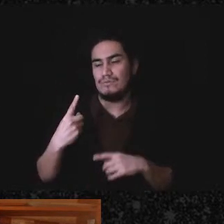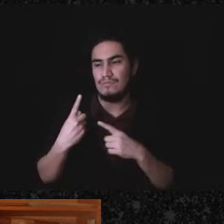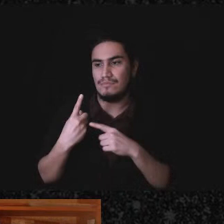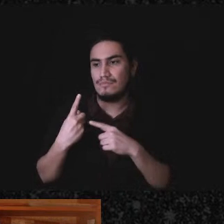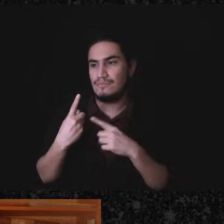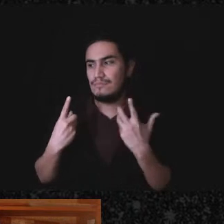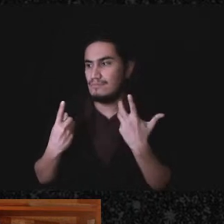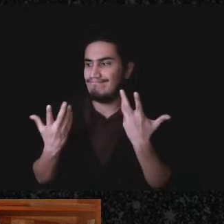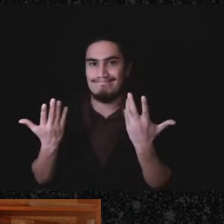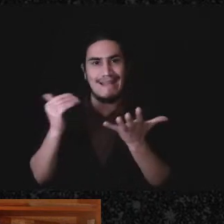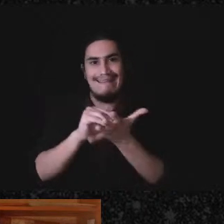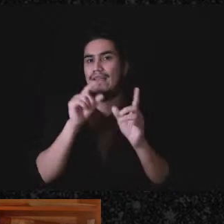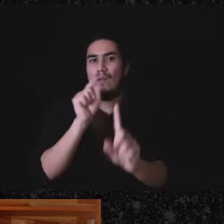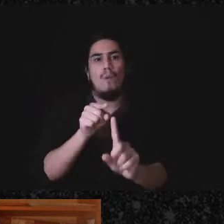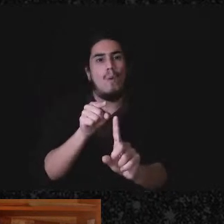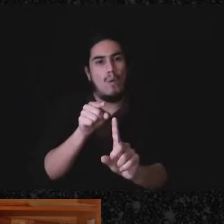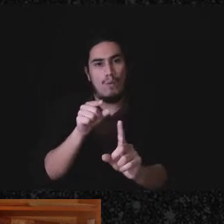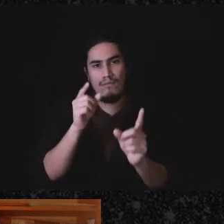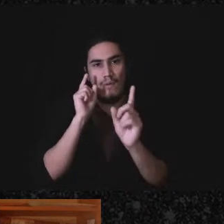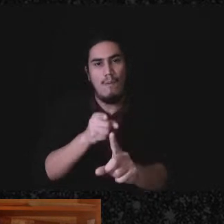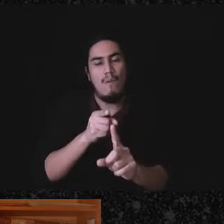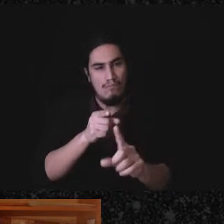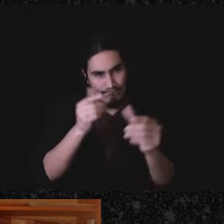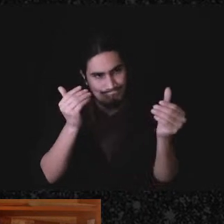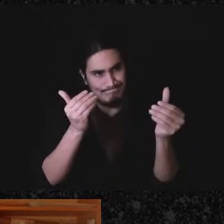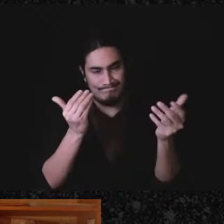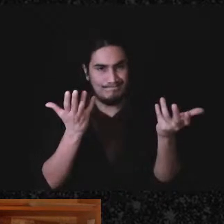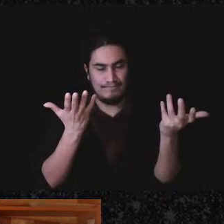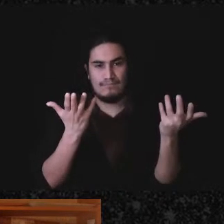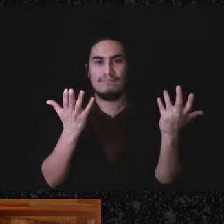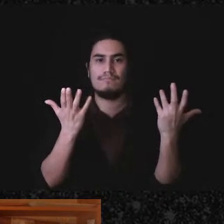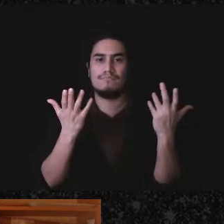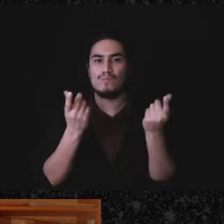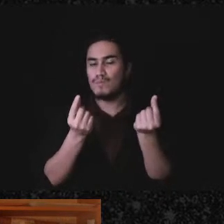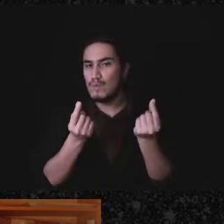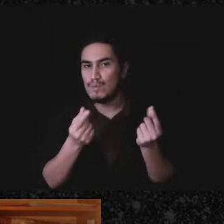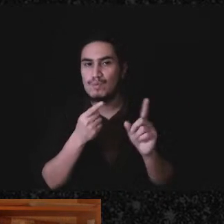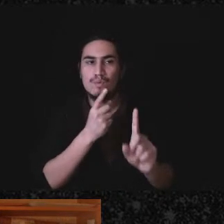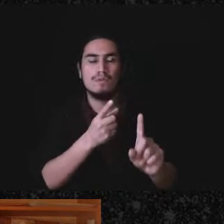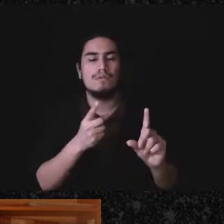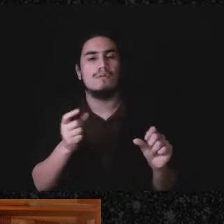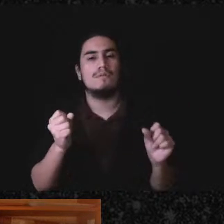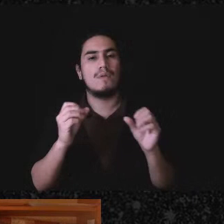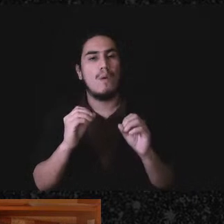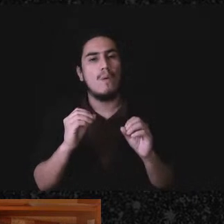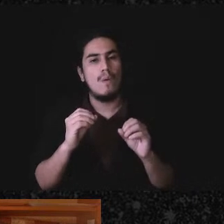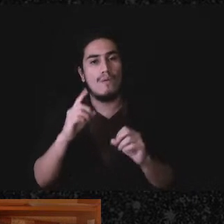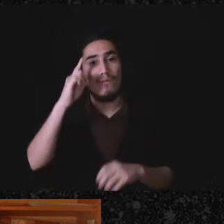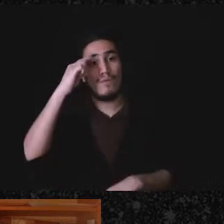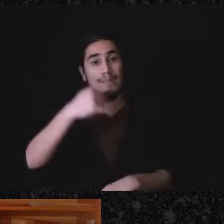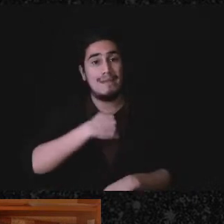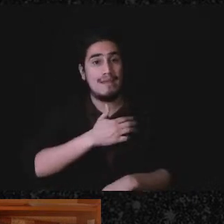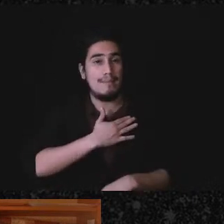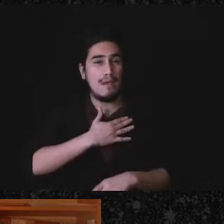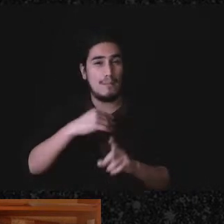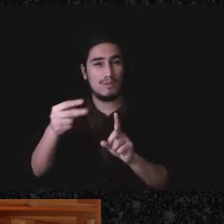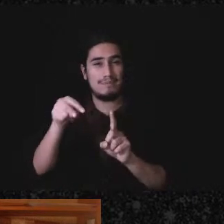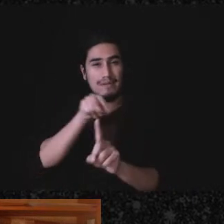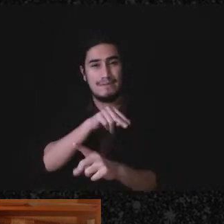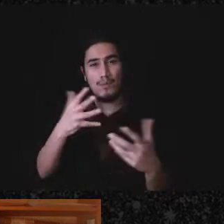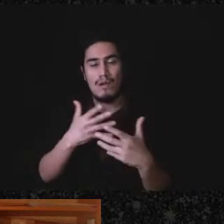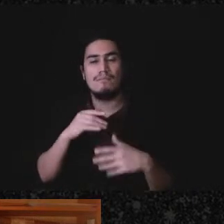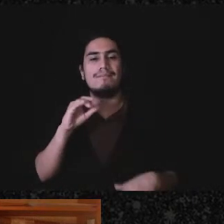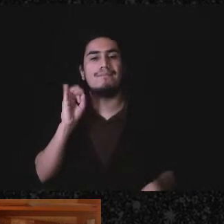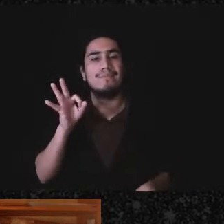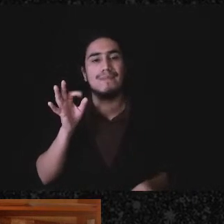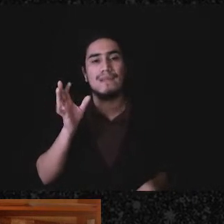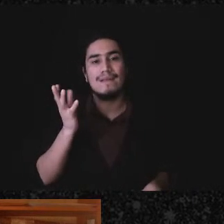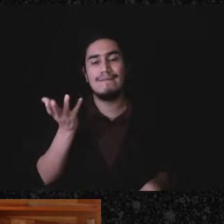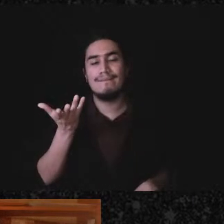is the goal, right? That's the goal and so, you know, I think that to me whether you're staying